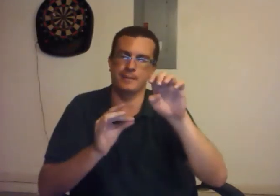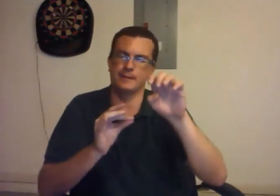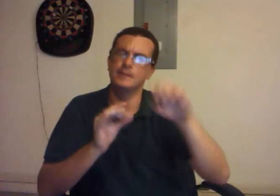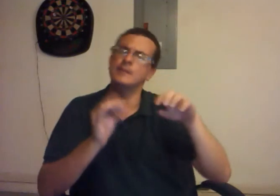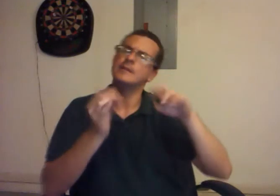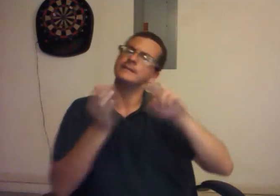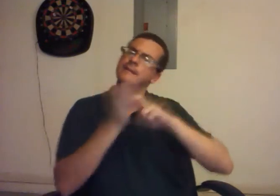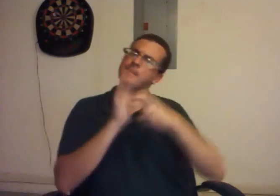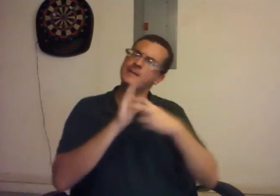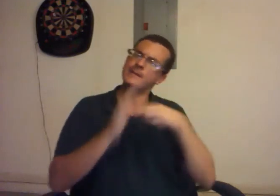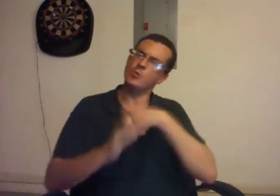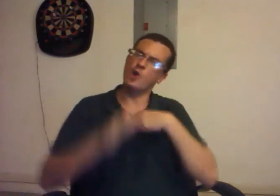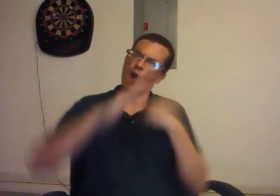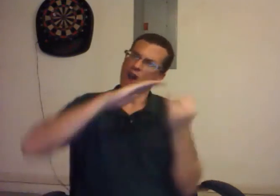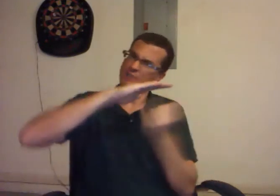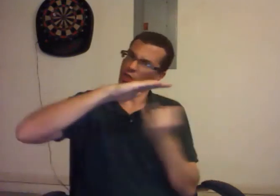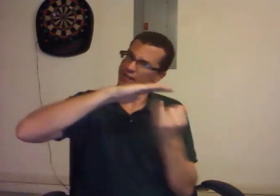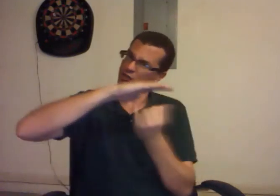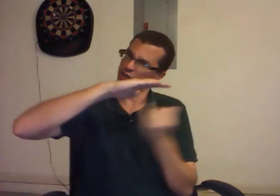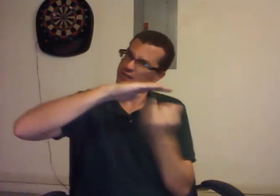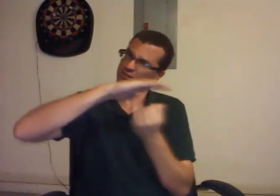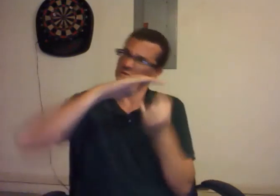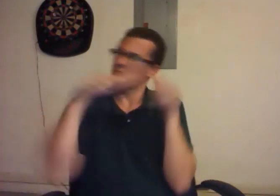Does it mean we are isolationists? Cowering?